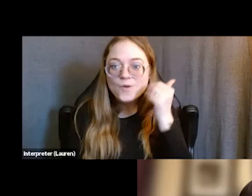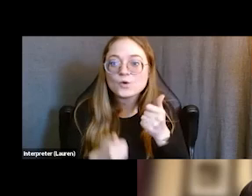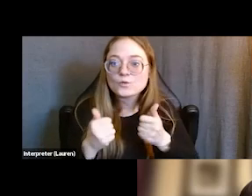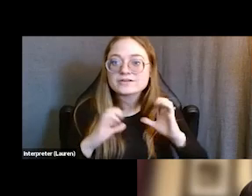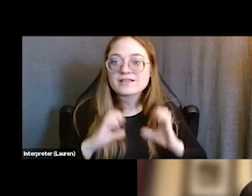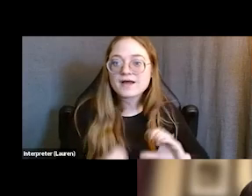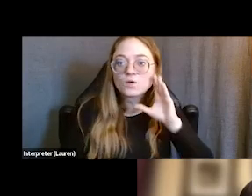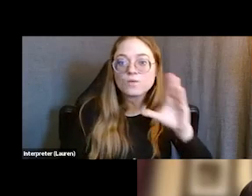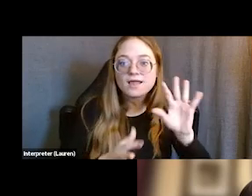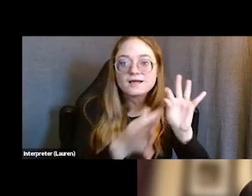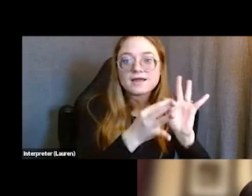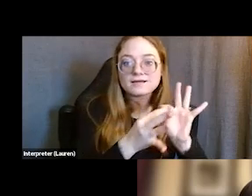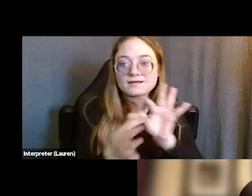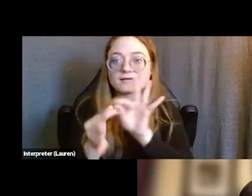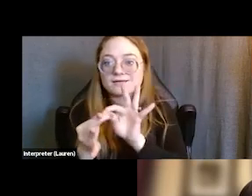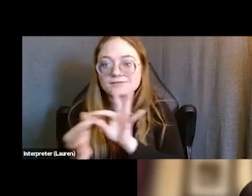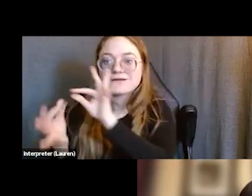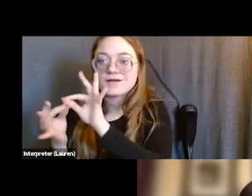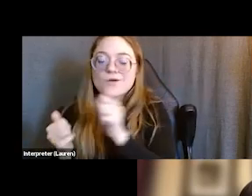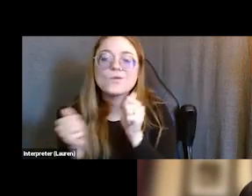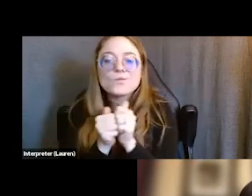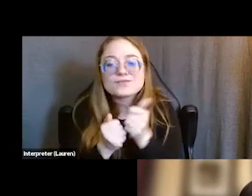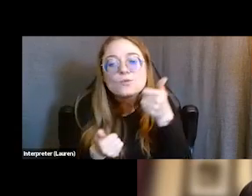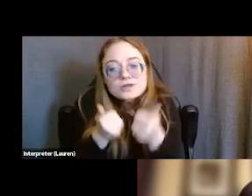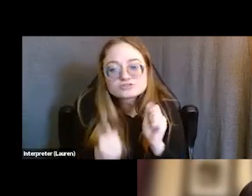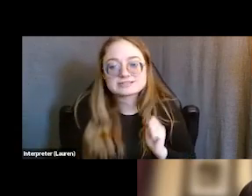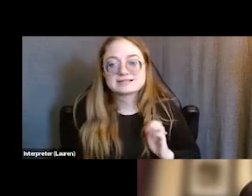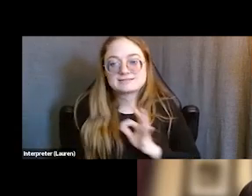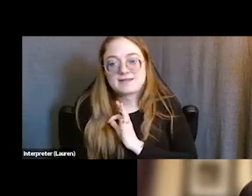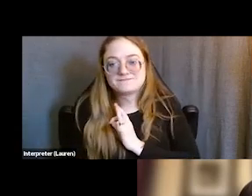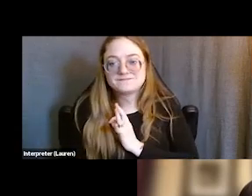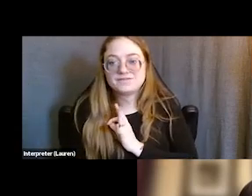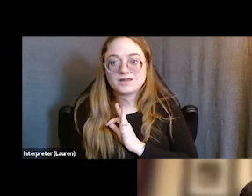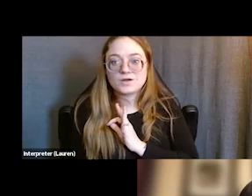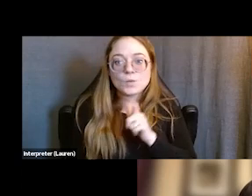with which of our staff people, right? We don't know who is going to be able to get through to someone who is,